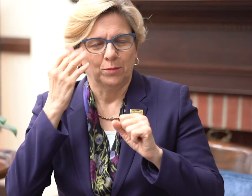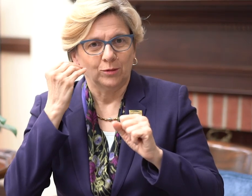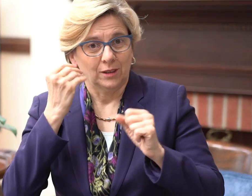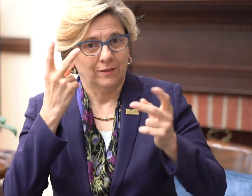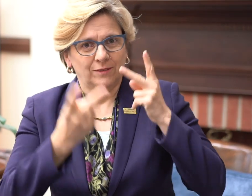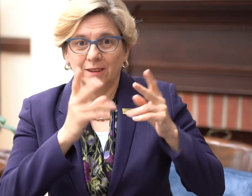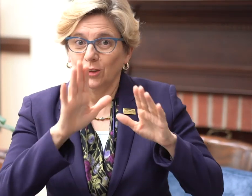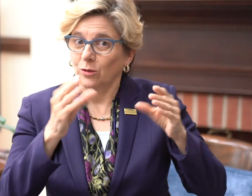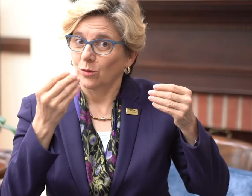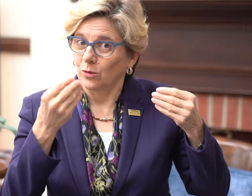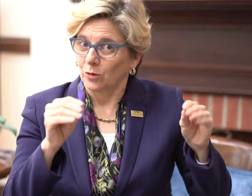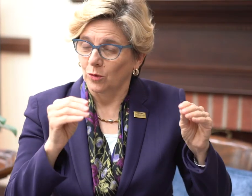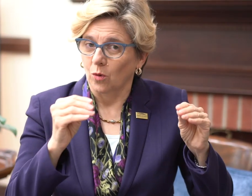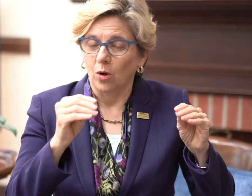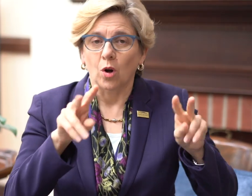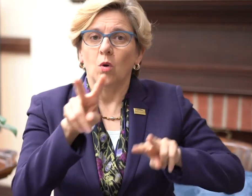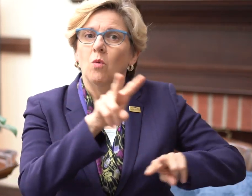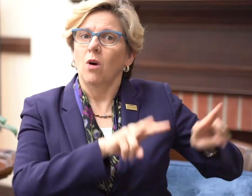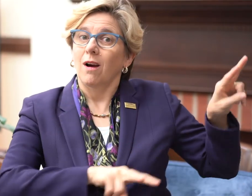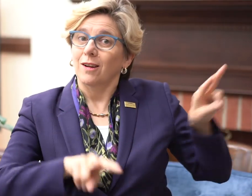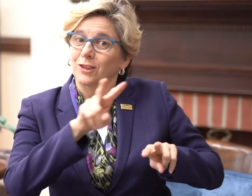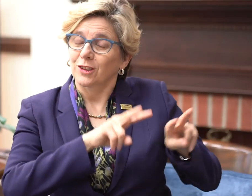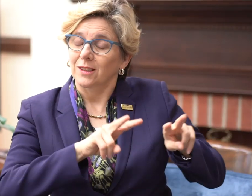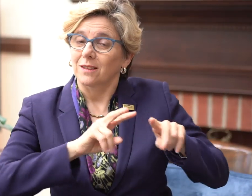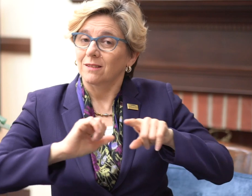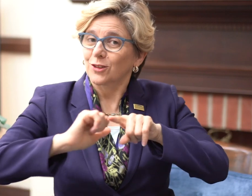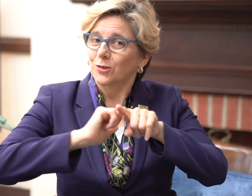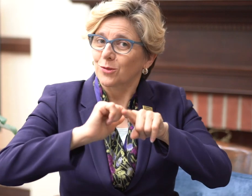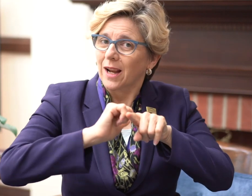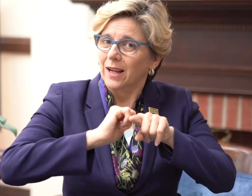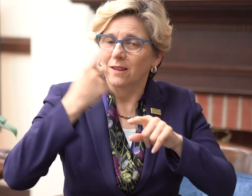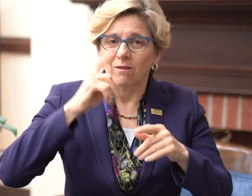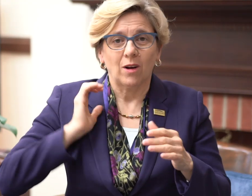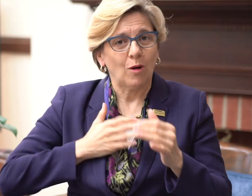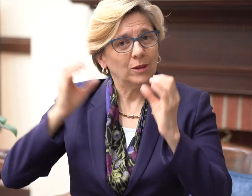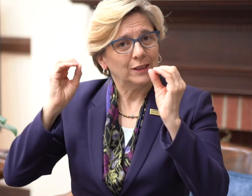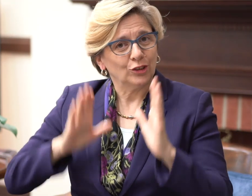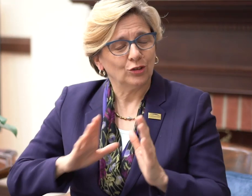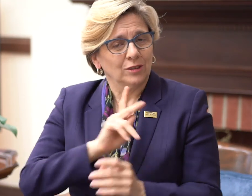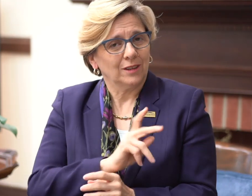visit to your Apple Store to observe the training of our K through 12 teachers